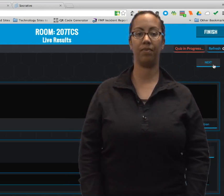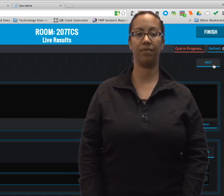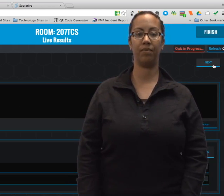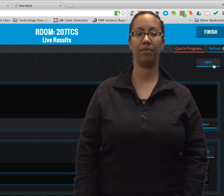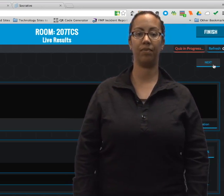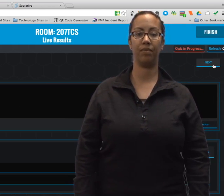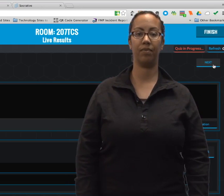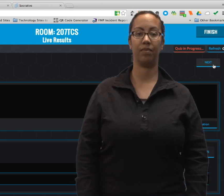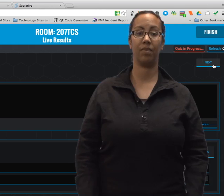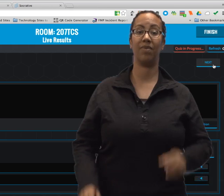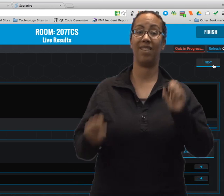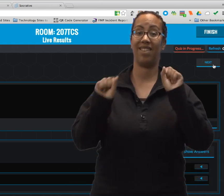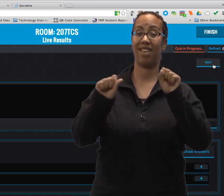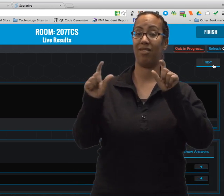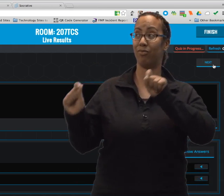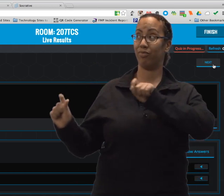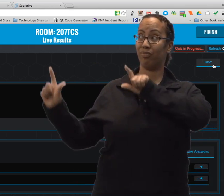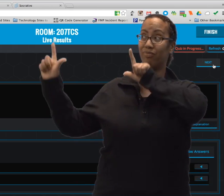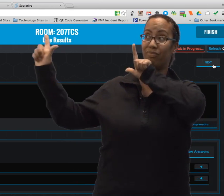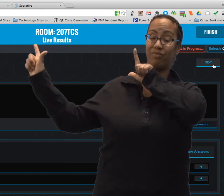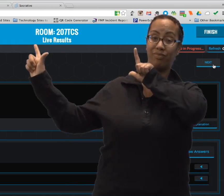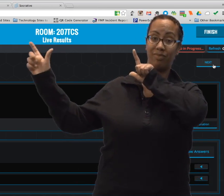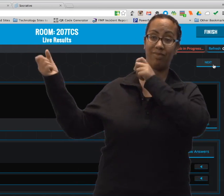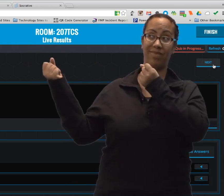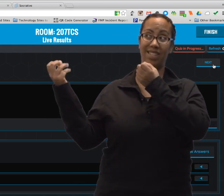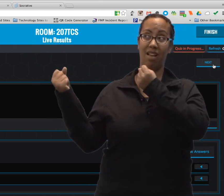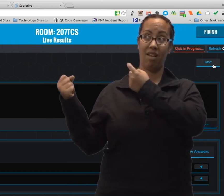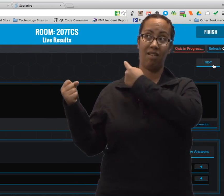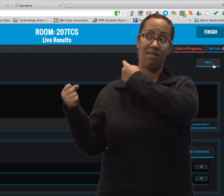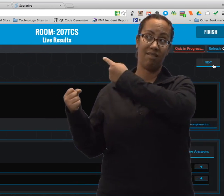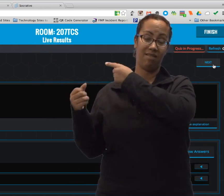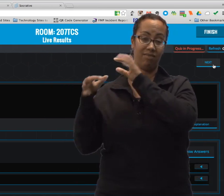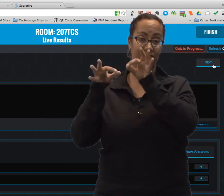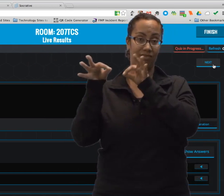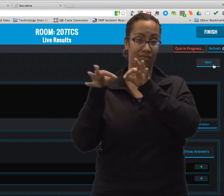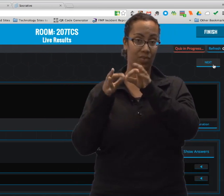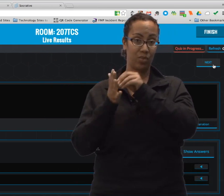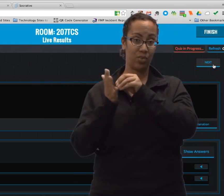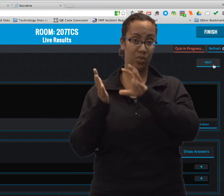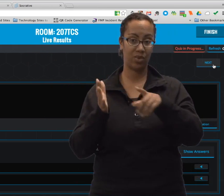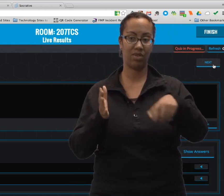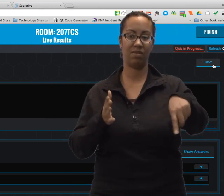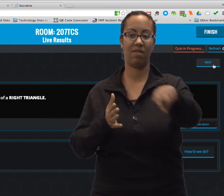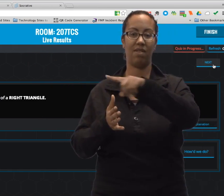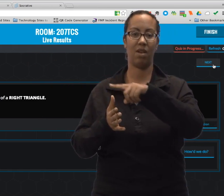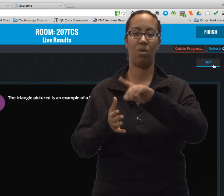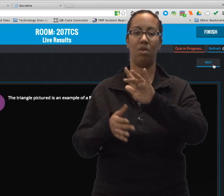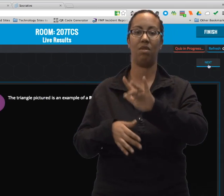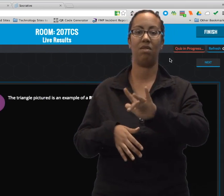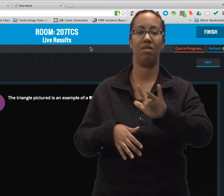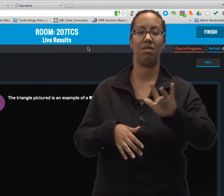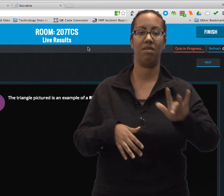You can display the question and sign it, or explain it to the students